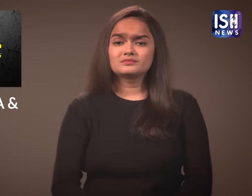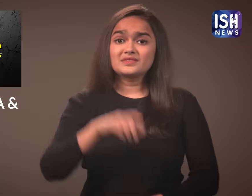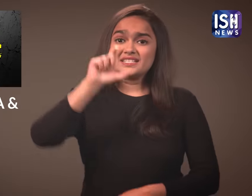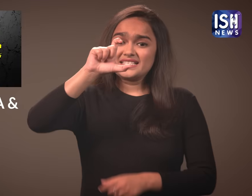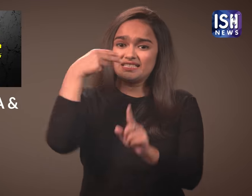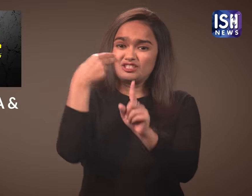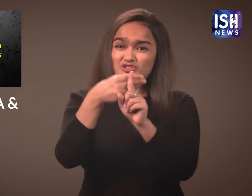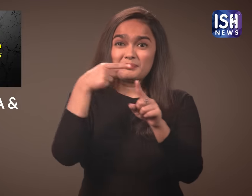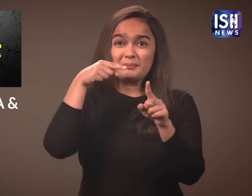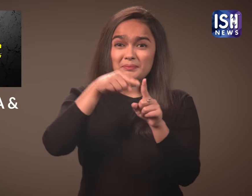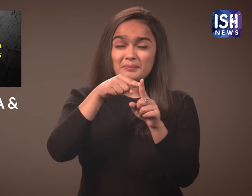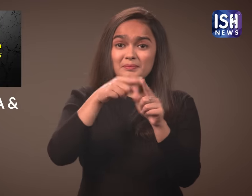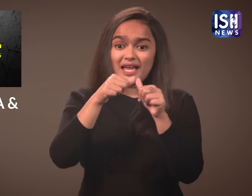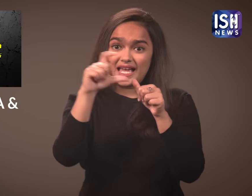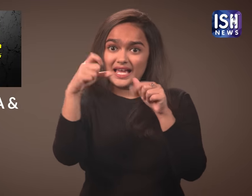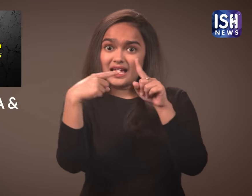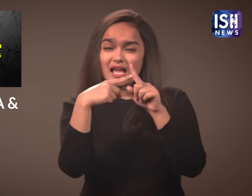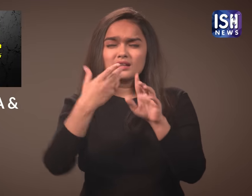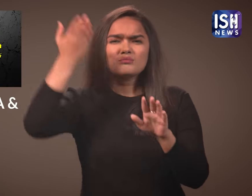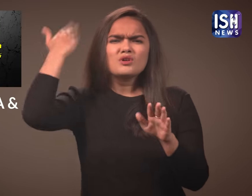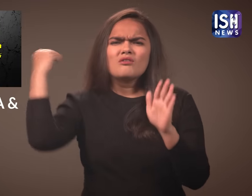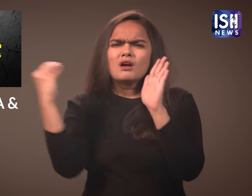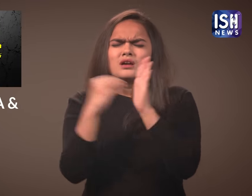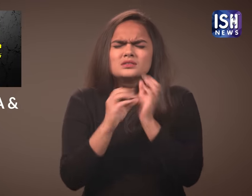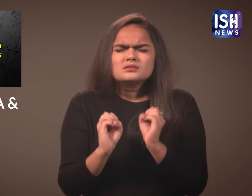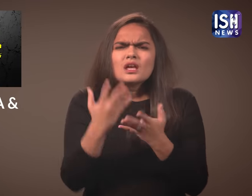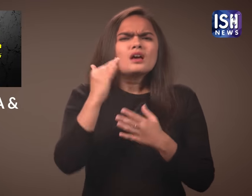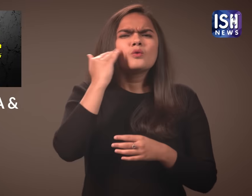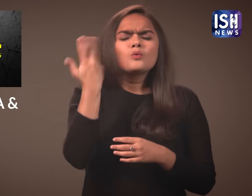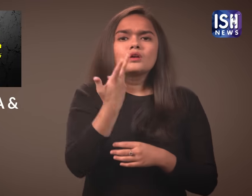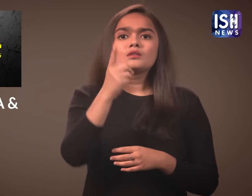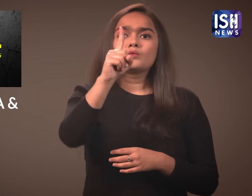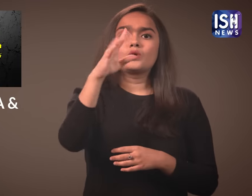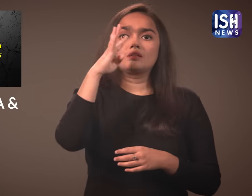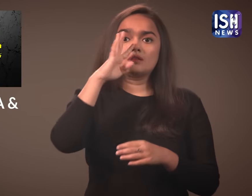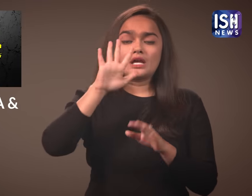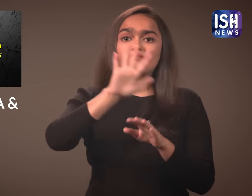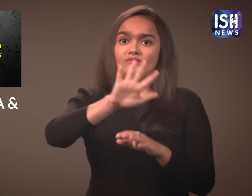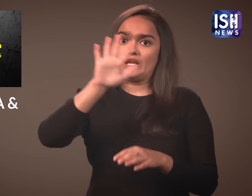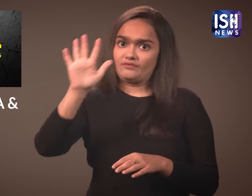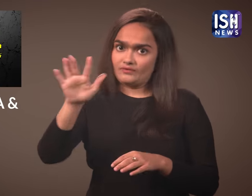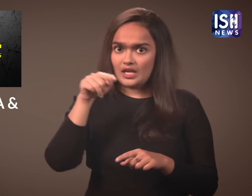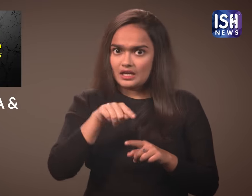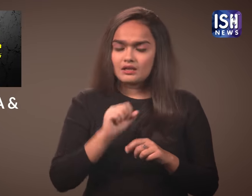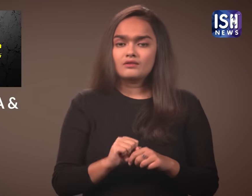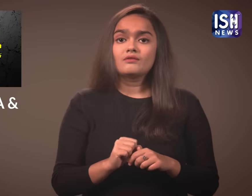The Citizenship Act was passed in 1955.